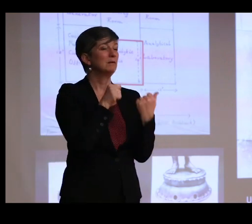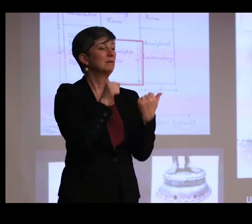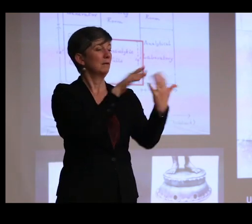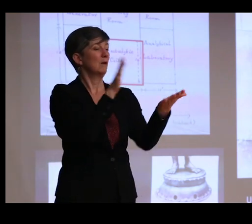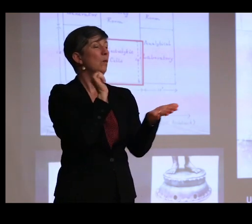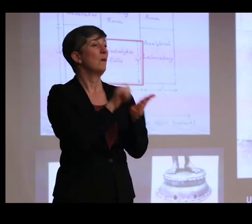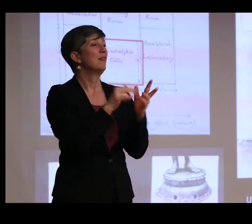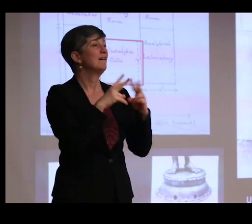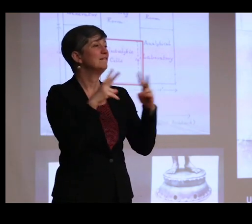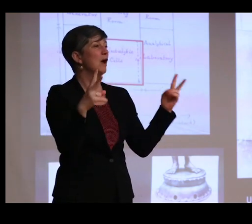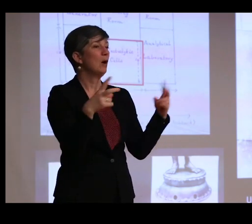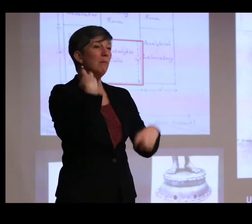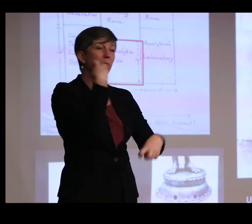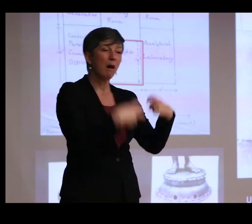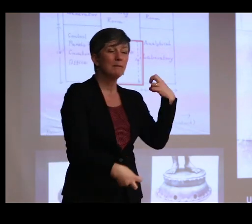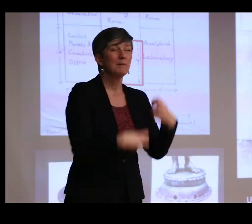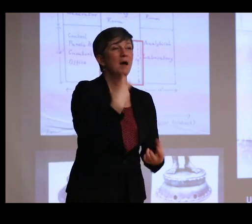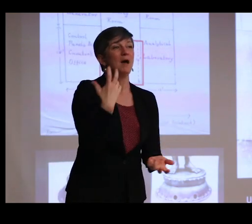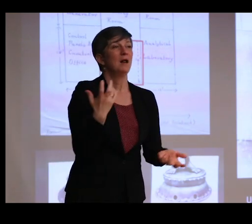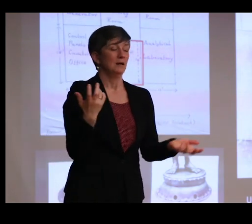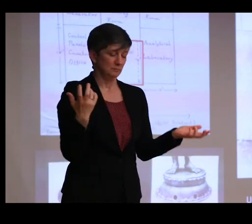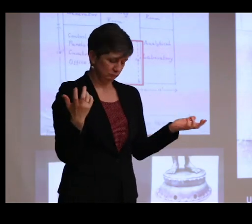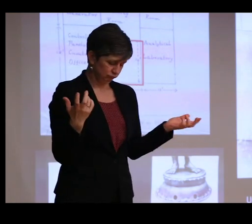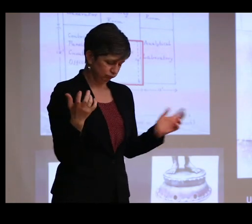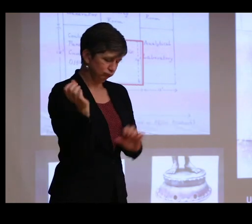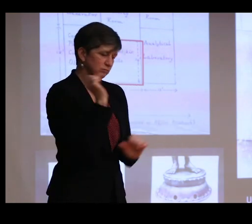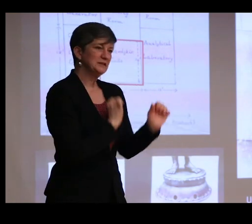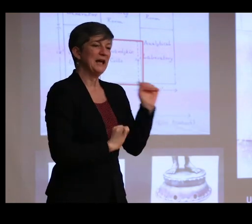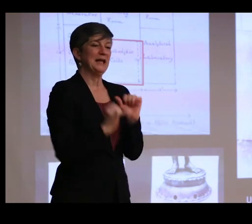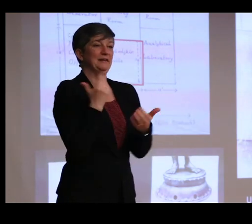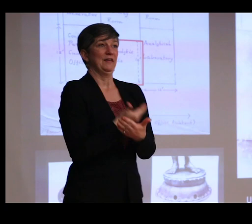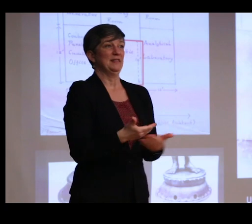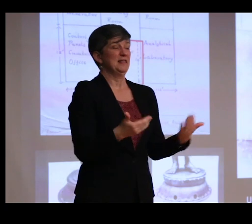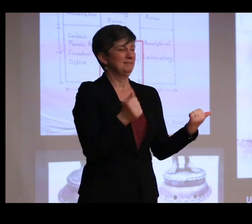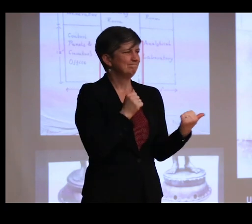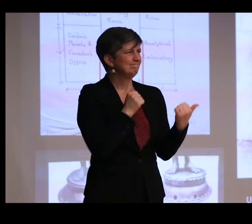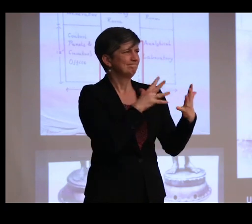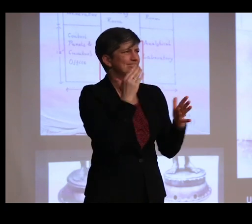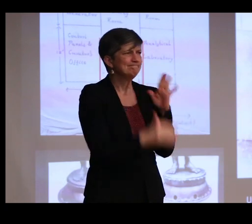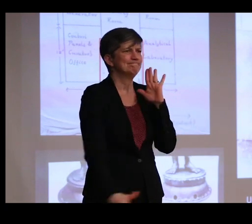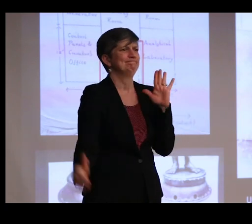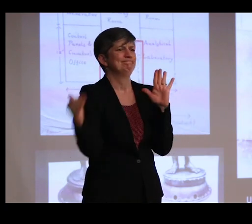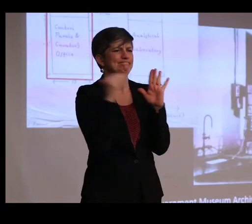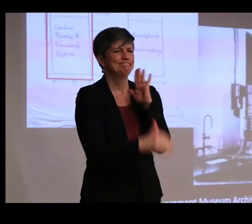of problematic scientific thing that he was dealing with over and over again.